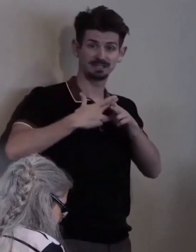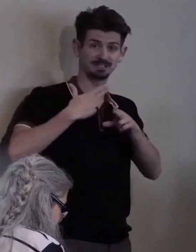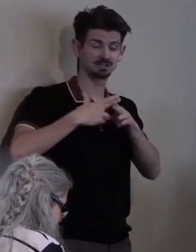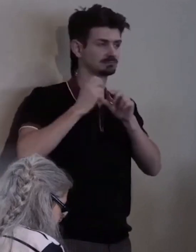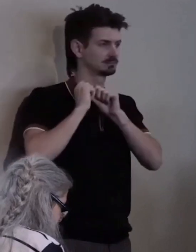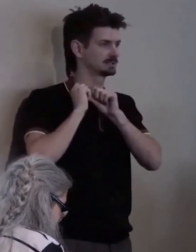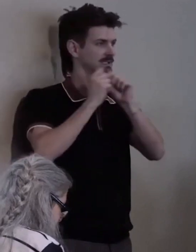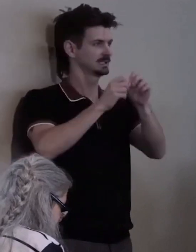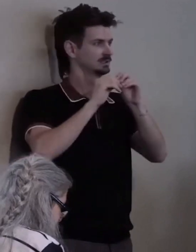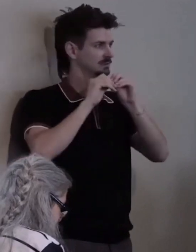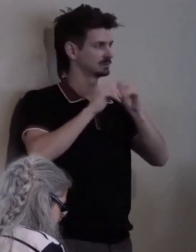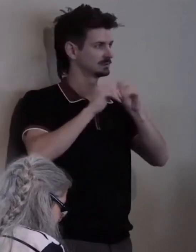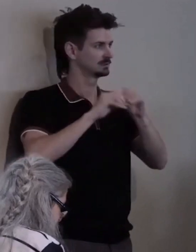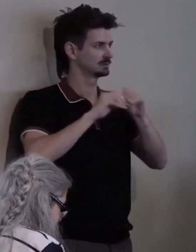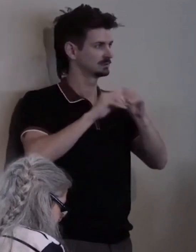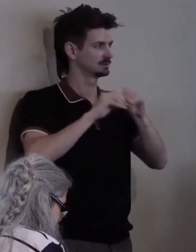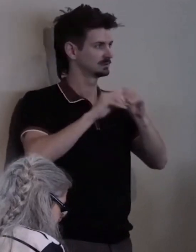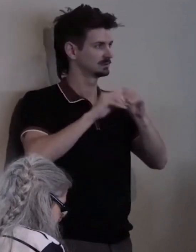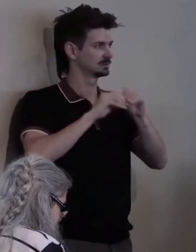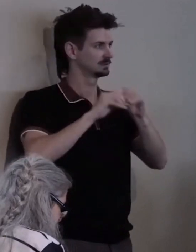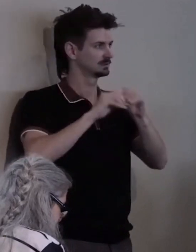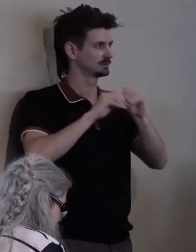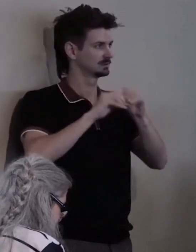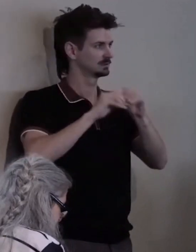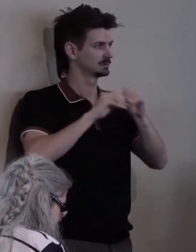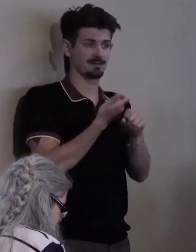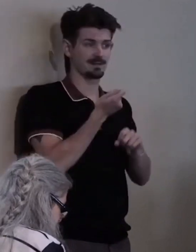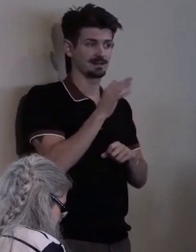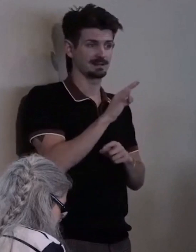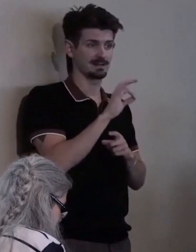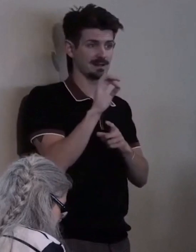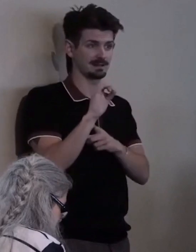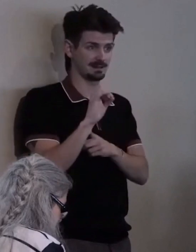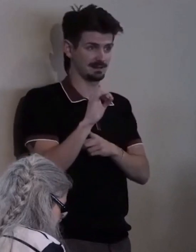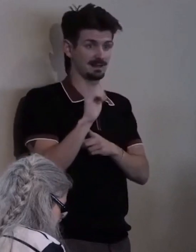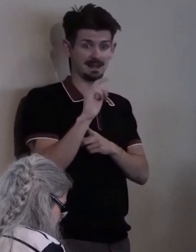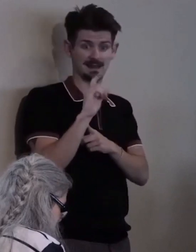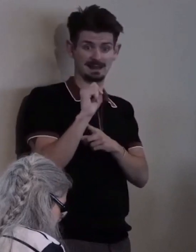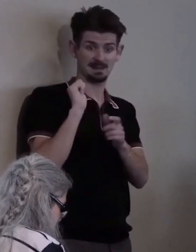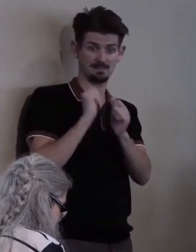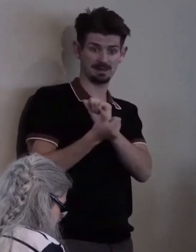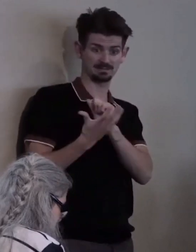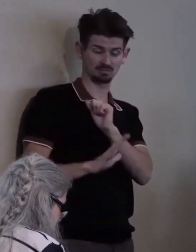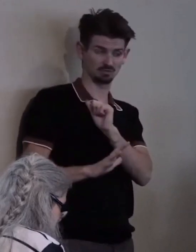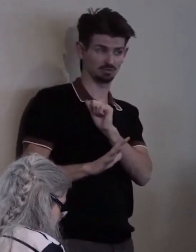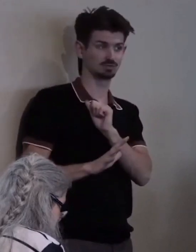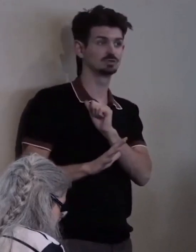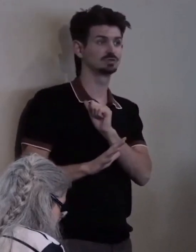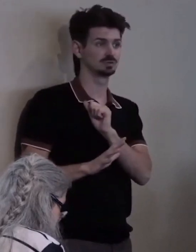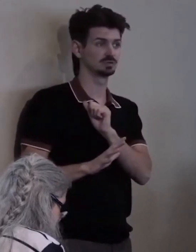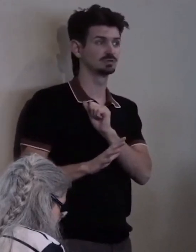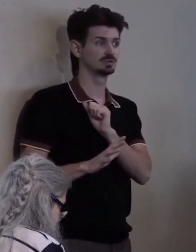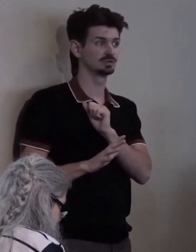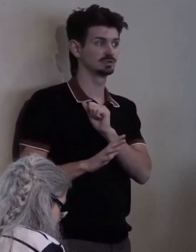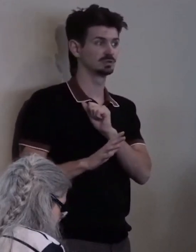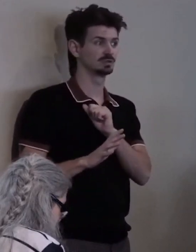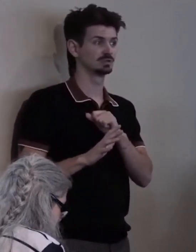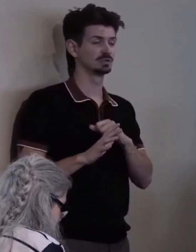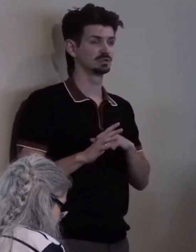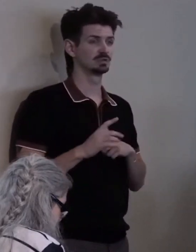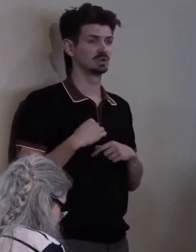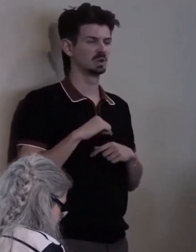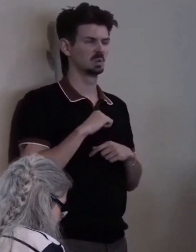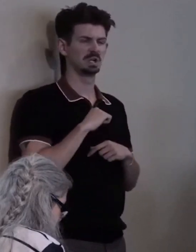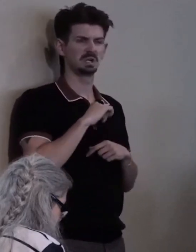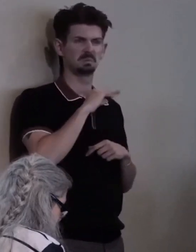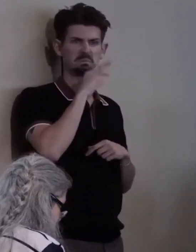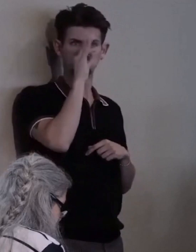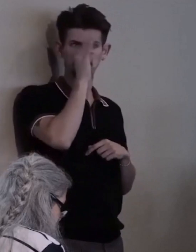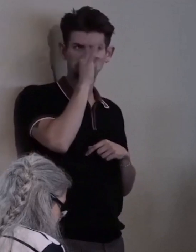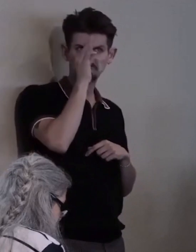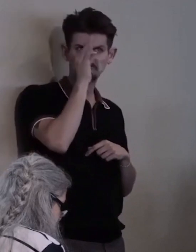In 1990, when the ADA was passed, we didn't know what it would actually accomplish